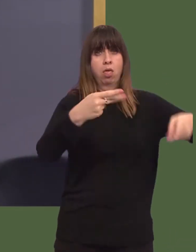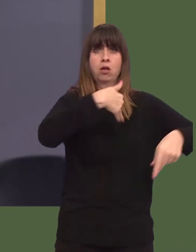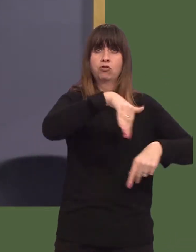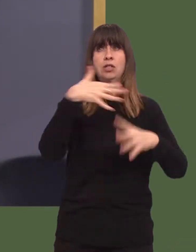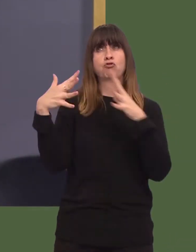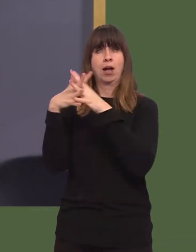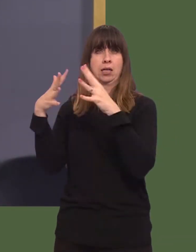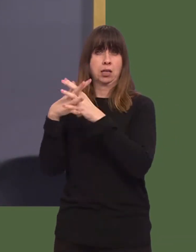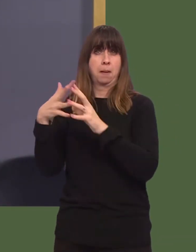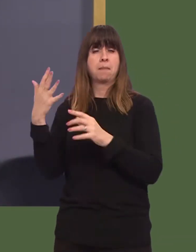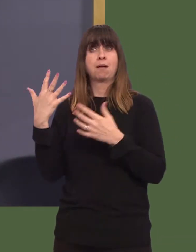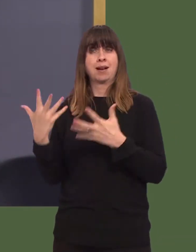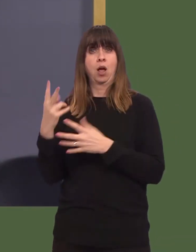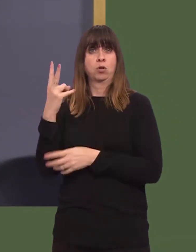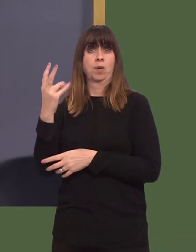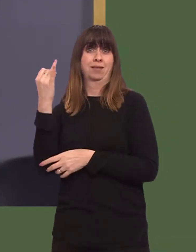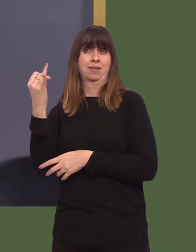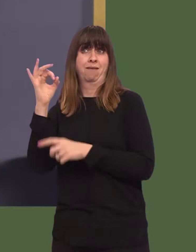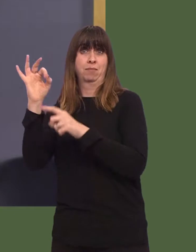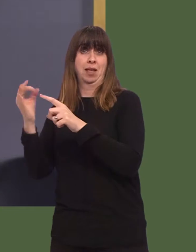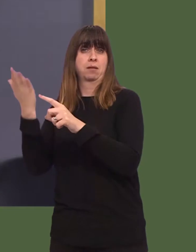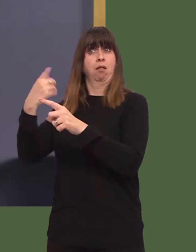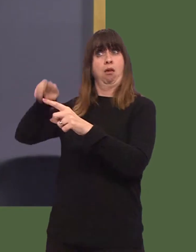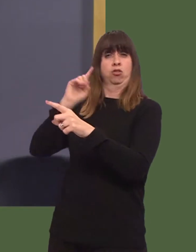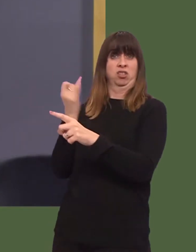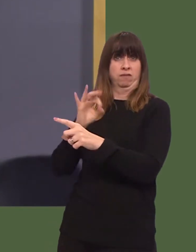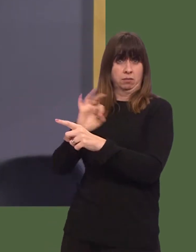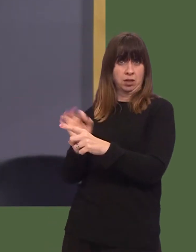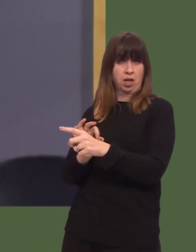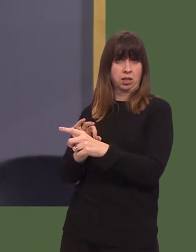up from 17 to 27 on the previous years, and at 61, Wrexham had the highest proportion